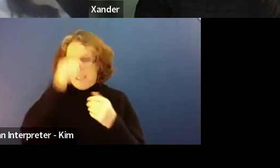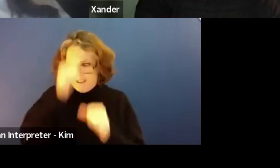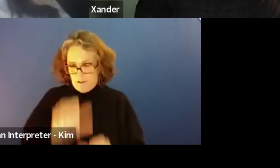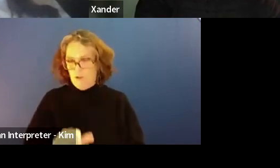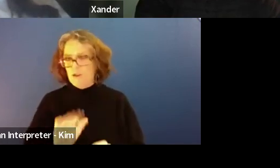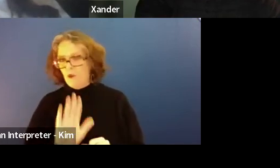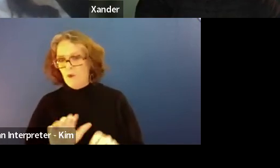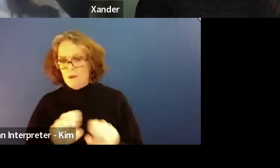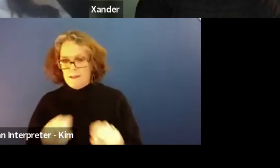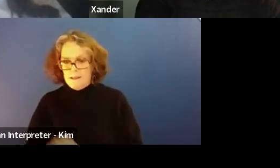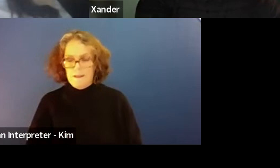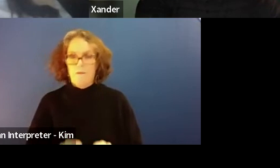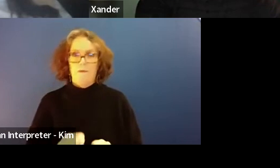What's the official story.